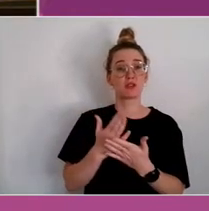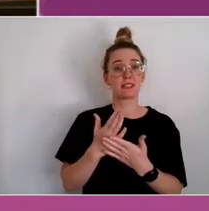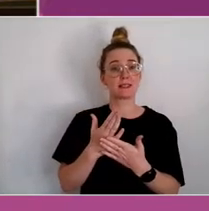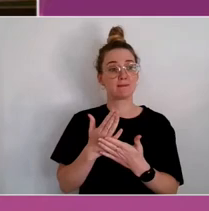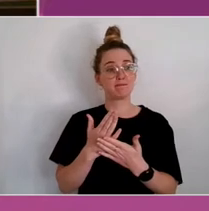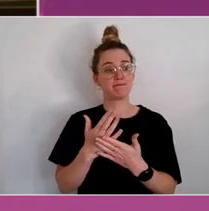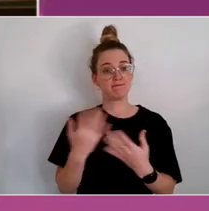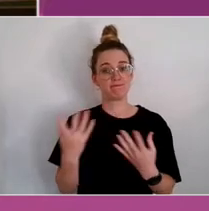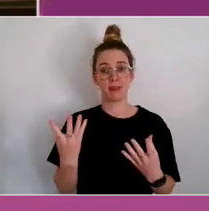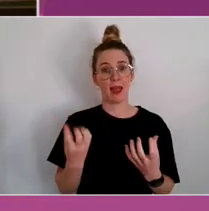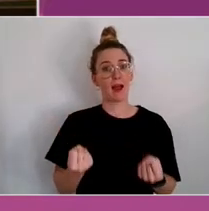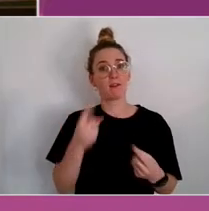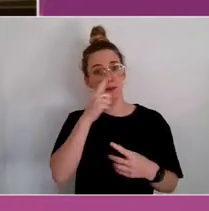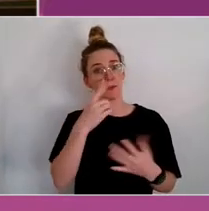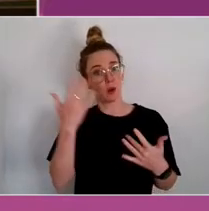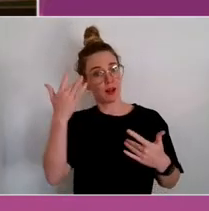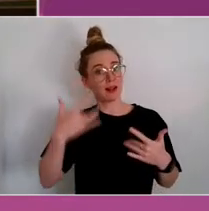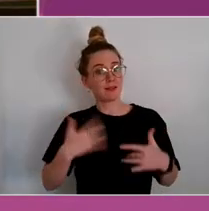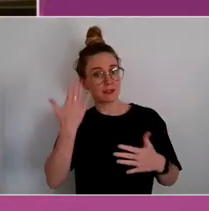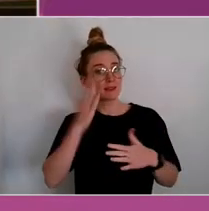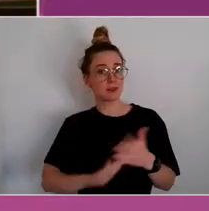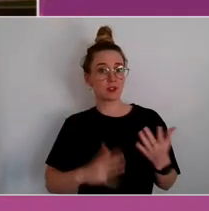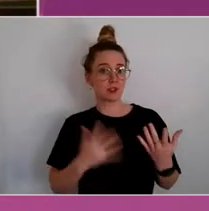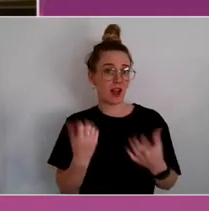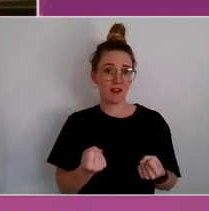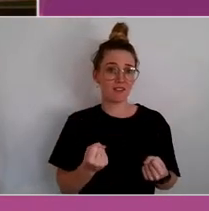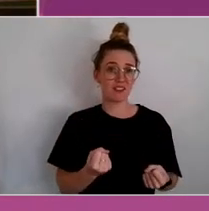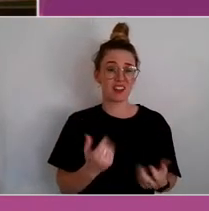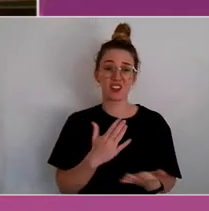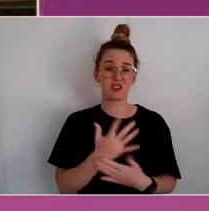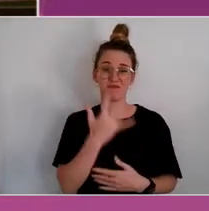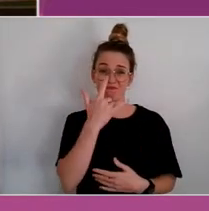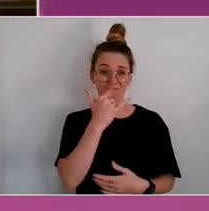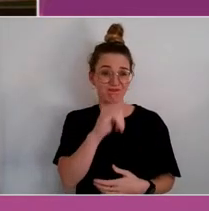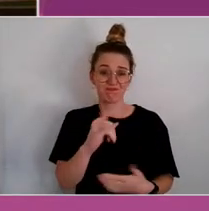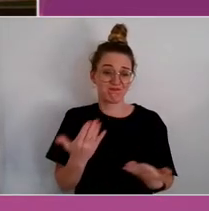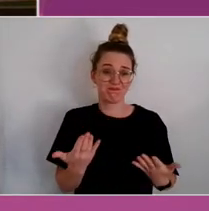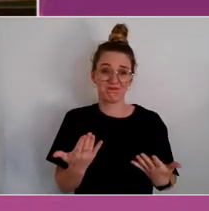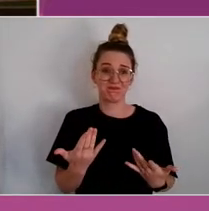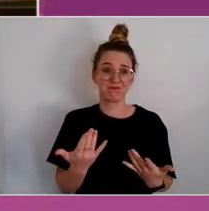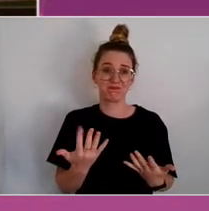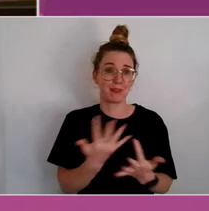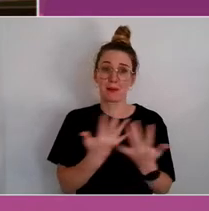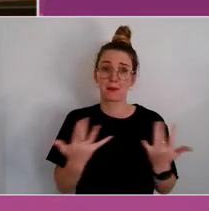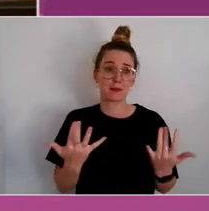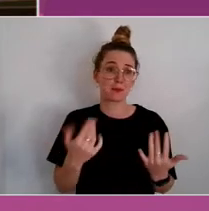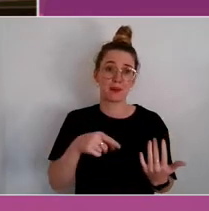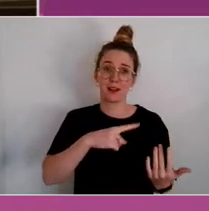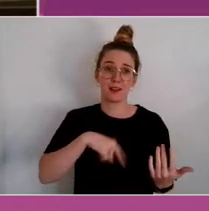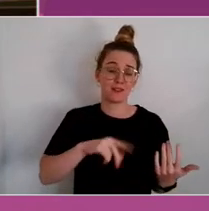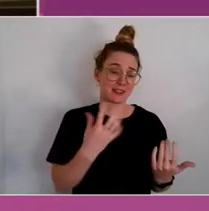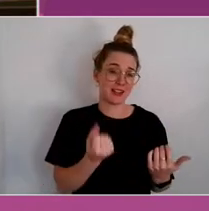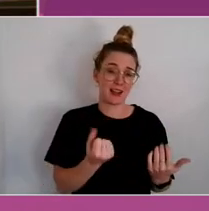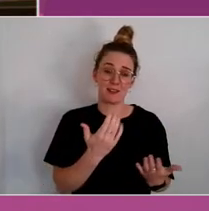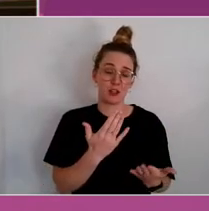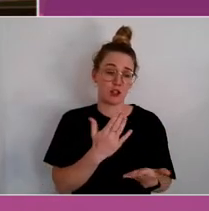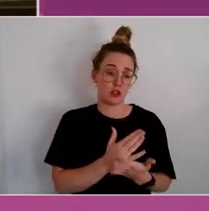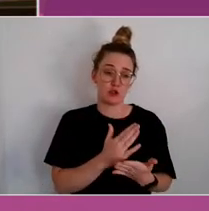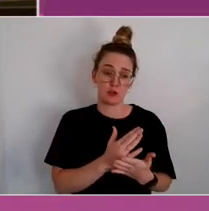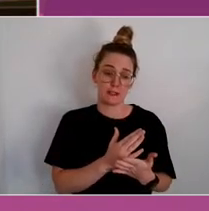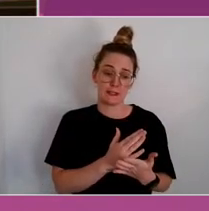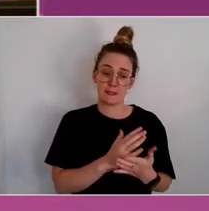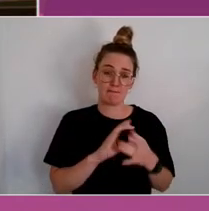experience and sadly, many of us have very close experiences to members who have suicided.